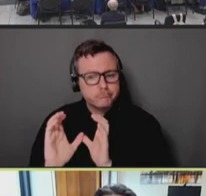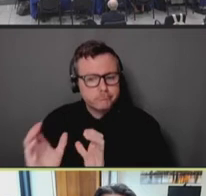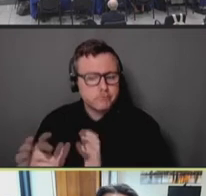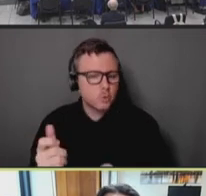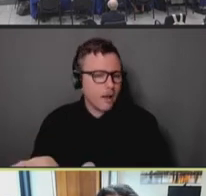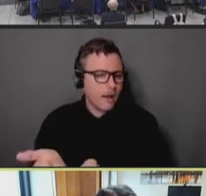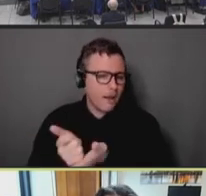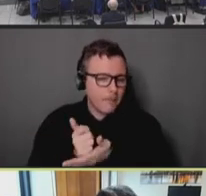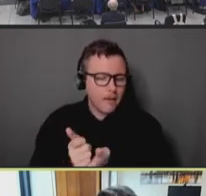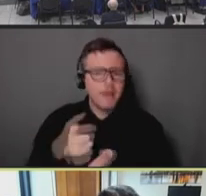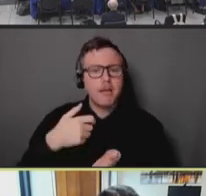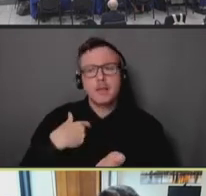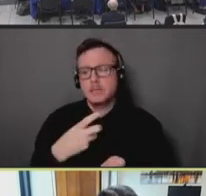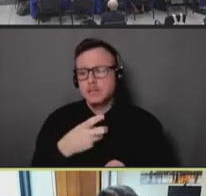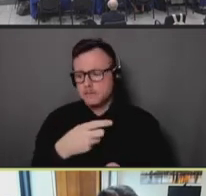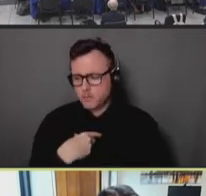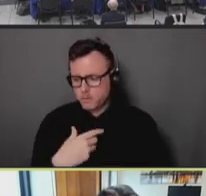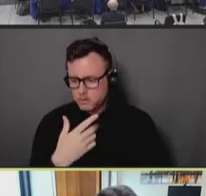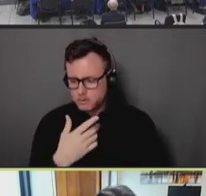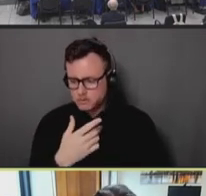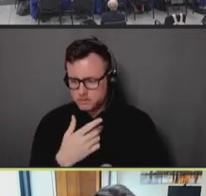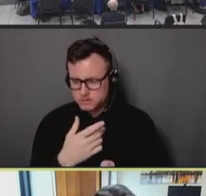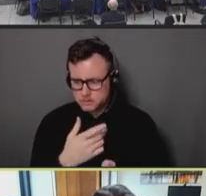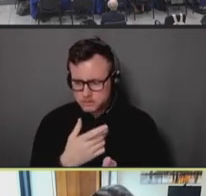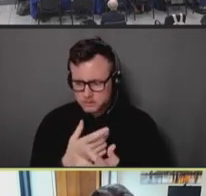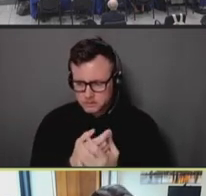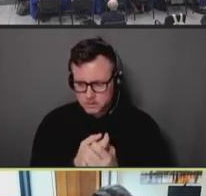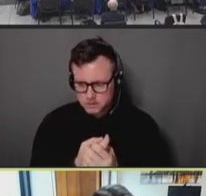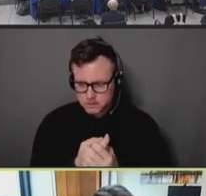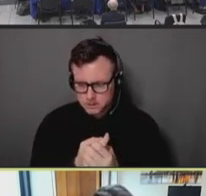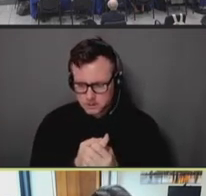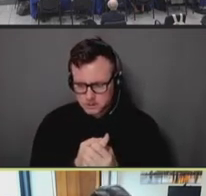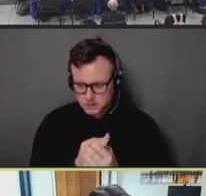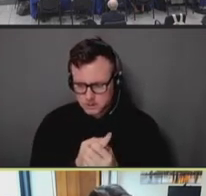you know, obviously for making all of these resources and tools available to us in our local